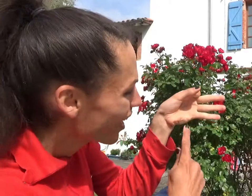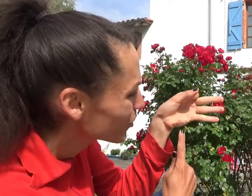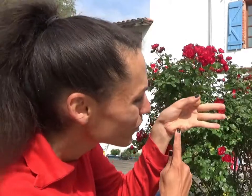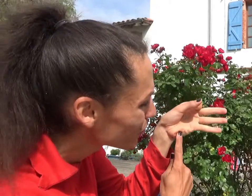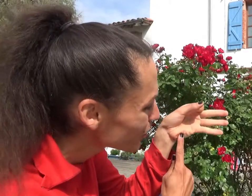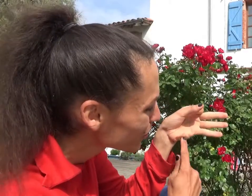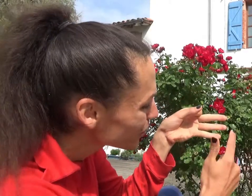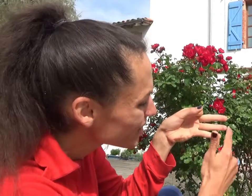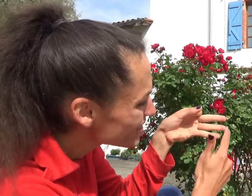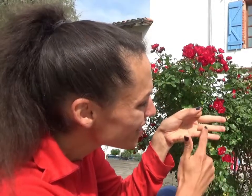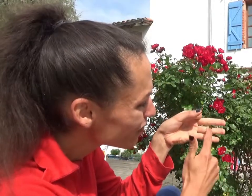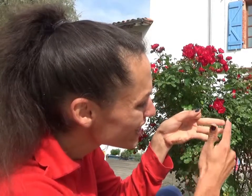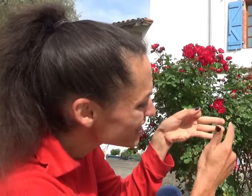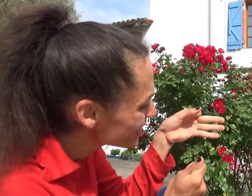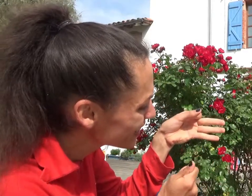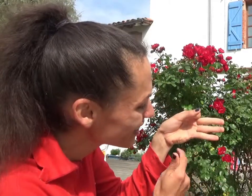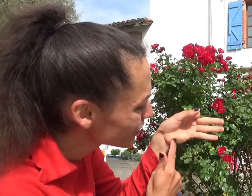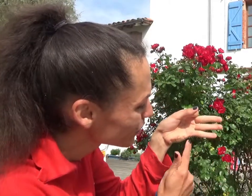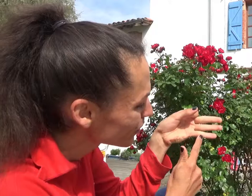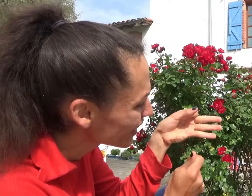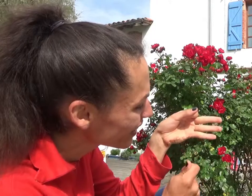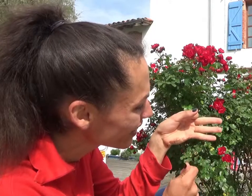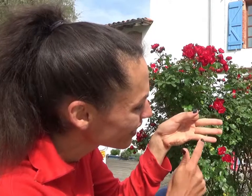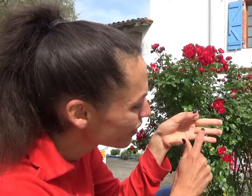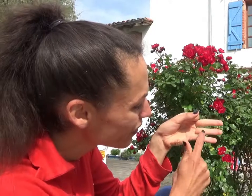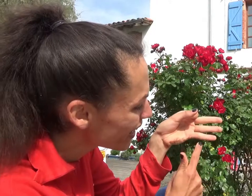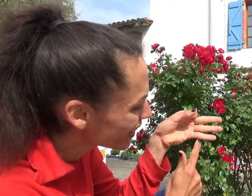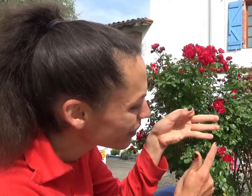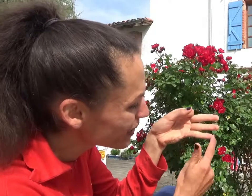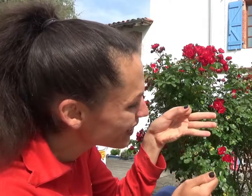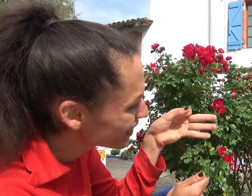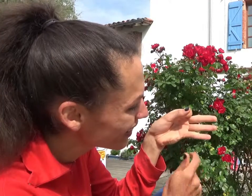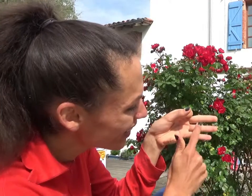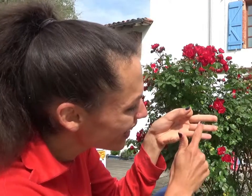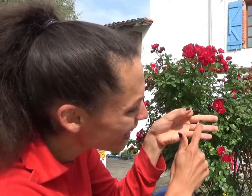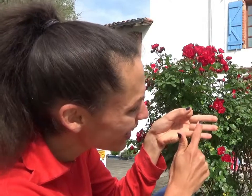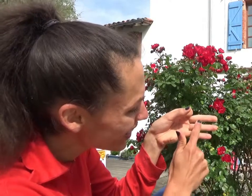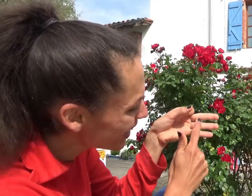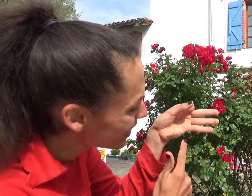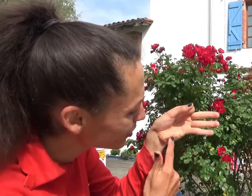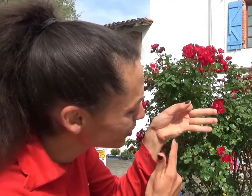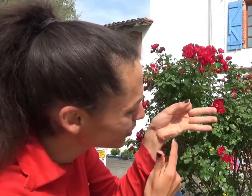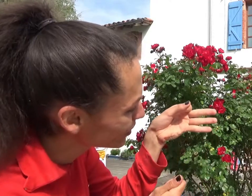Hello. I am Luce.